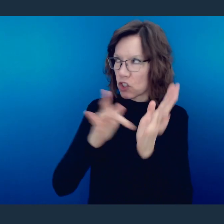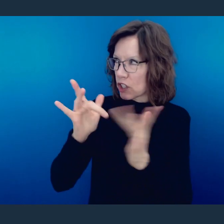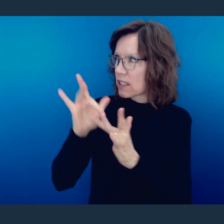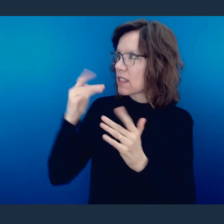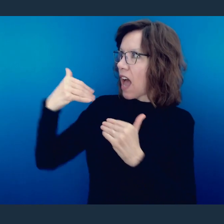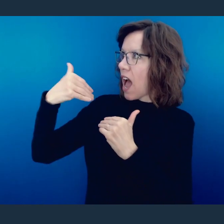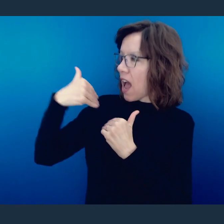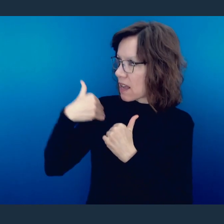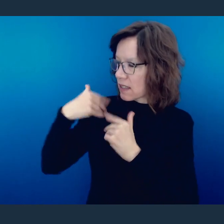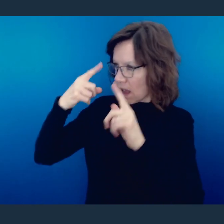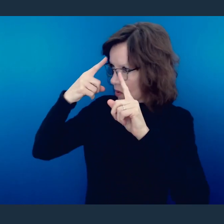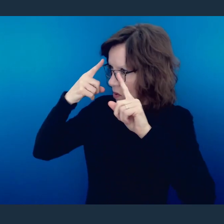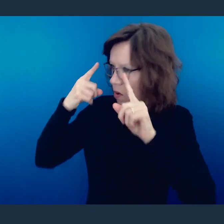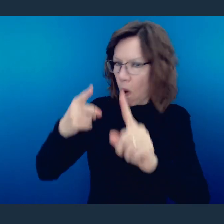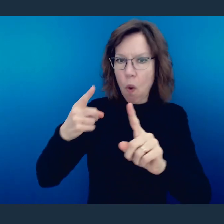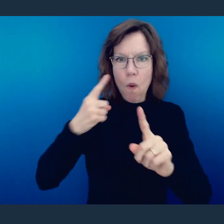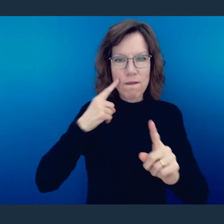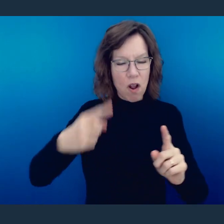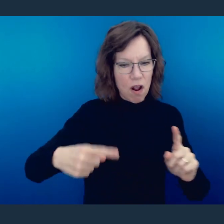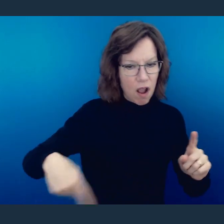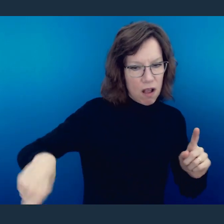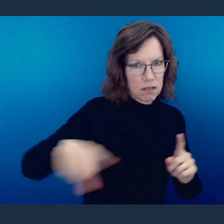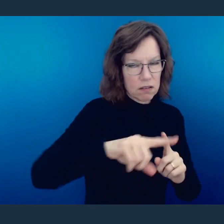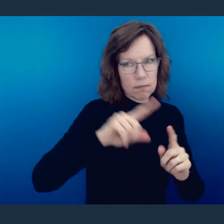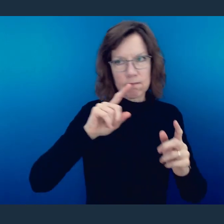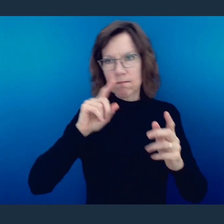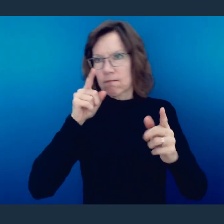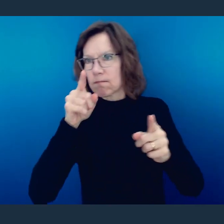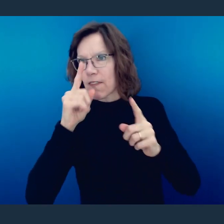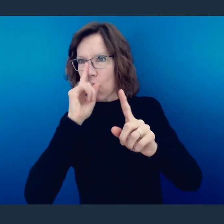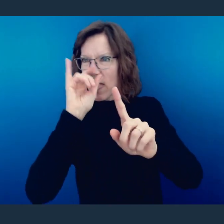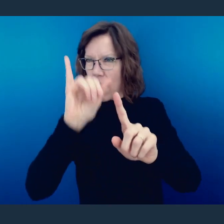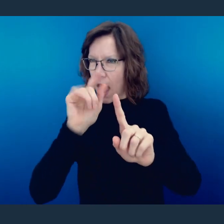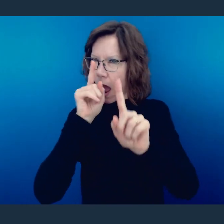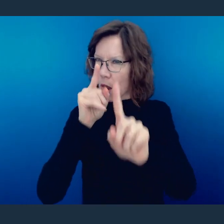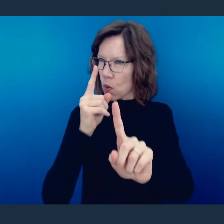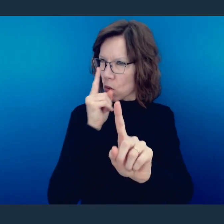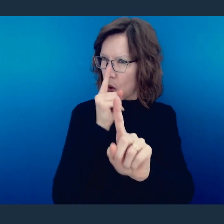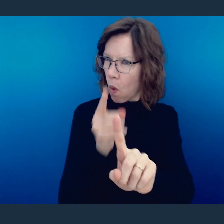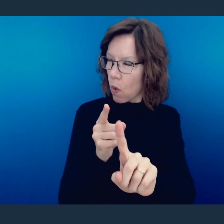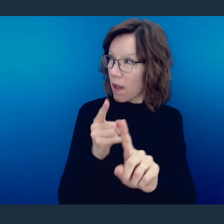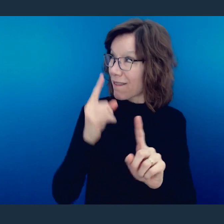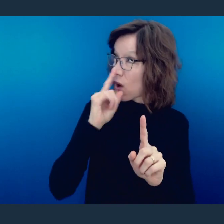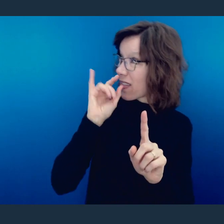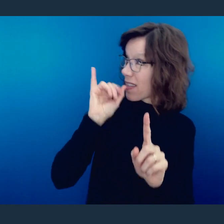call, a purpose, and a destination for all of us to get to. And in getting there, we're